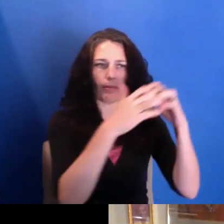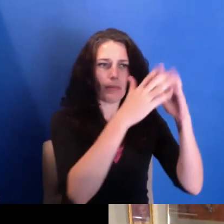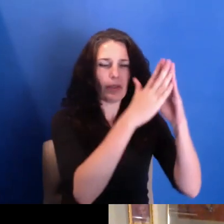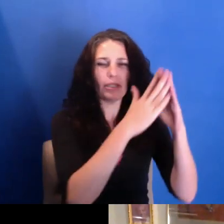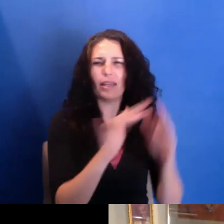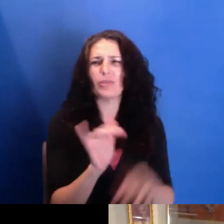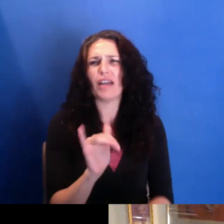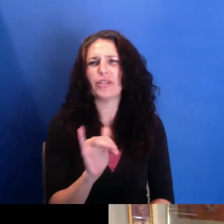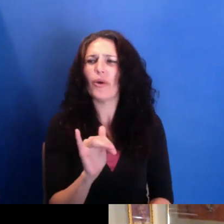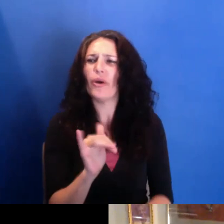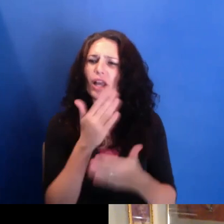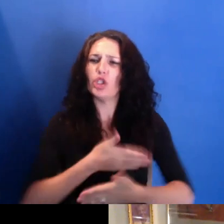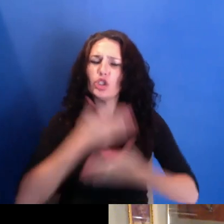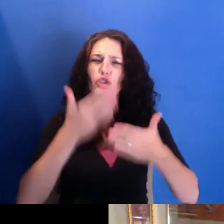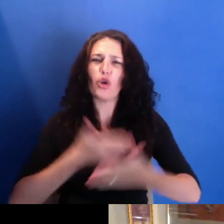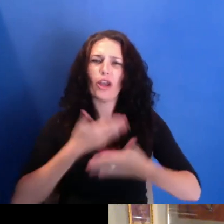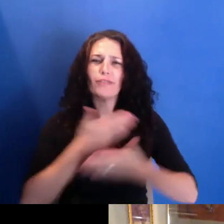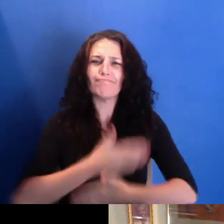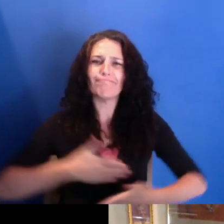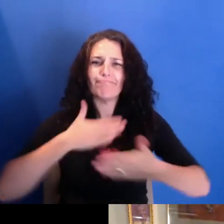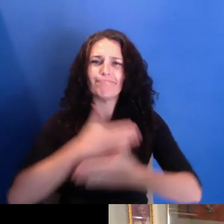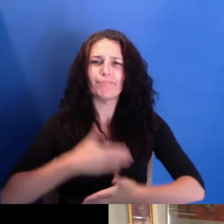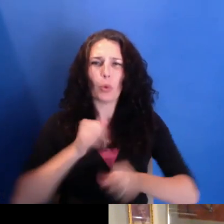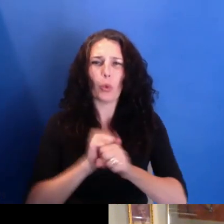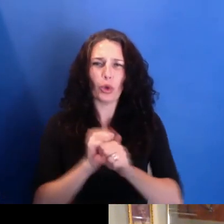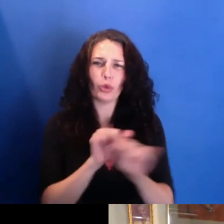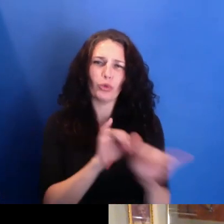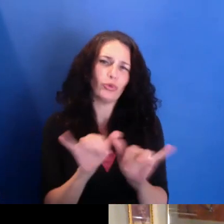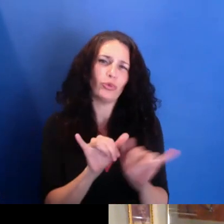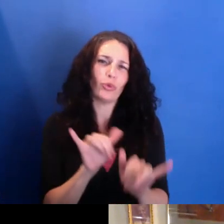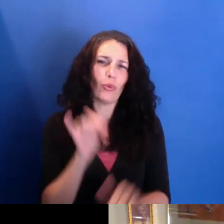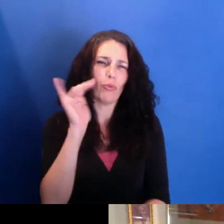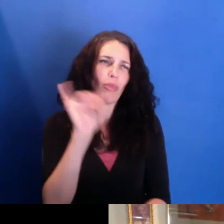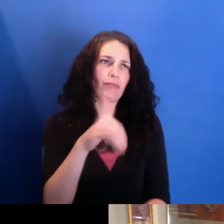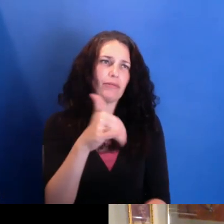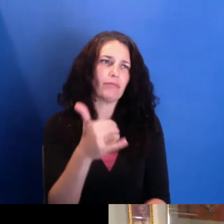So I think that's a lot of the reason I've been here.